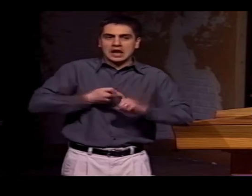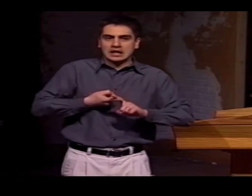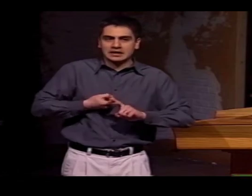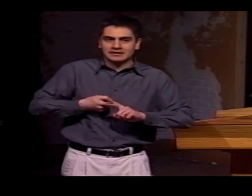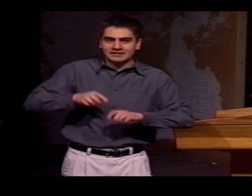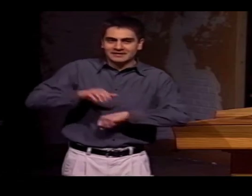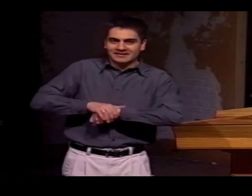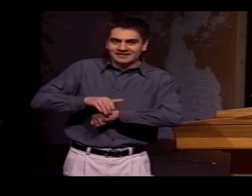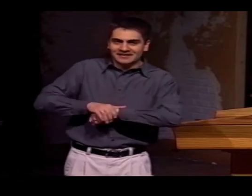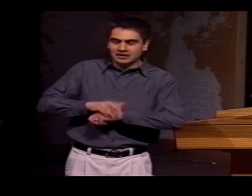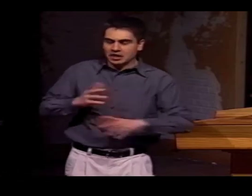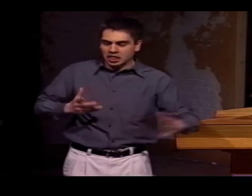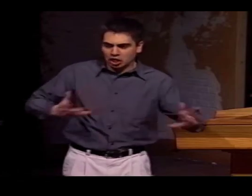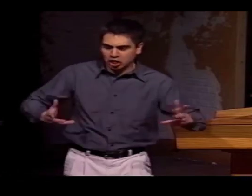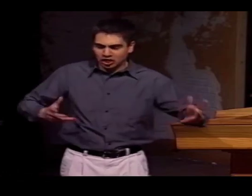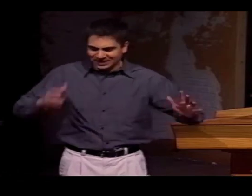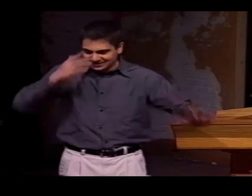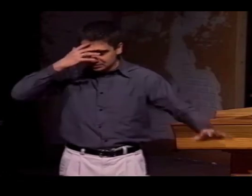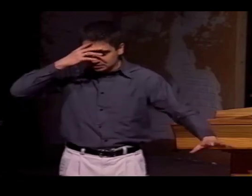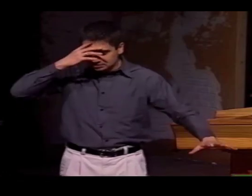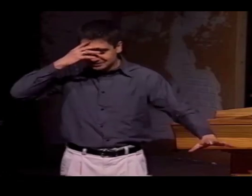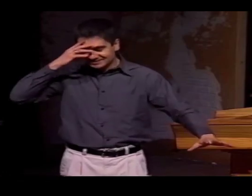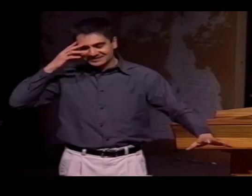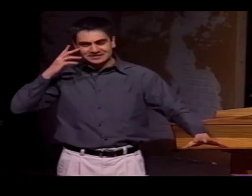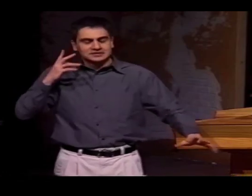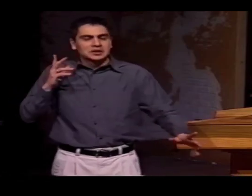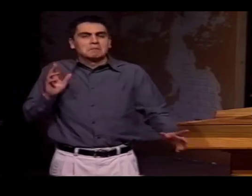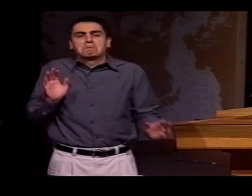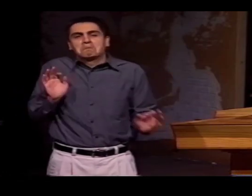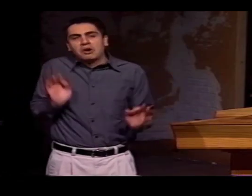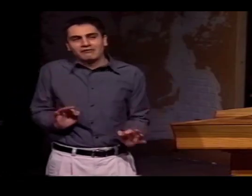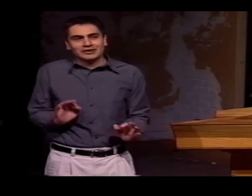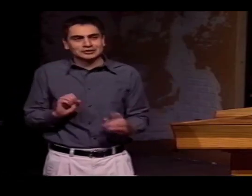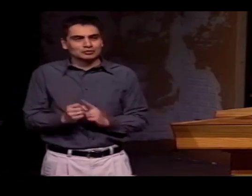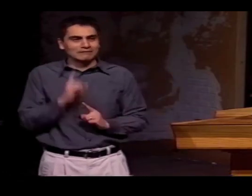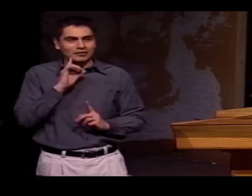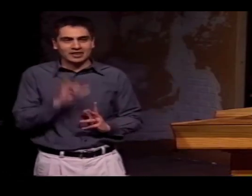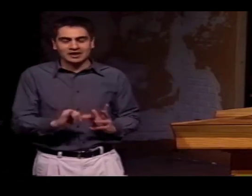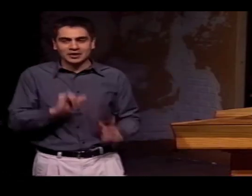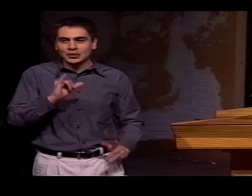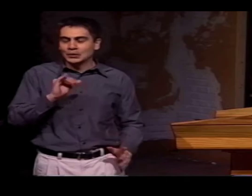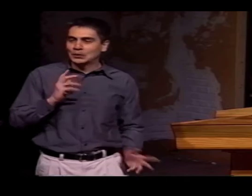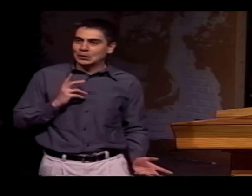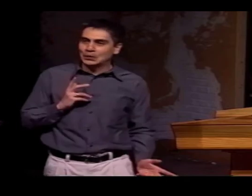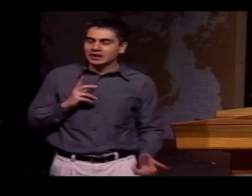AND SO IT WAS ACTUALLY THAT HE HAD LEARNED ENGLISH FROM HIS FRIEND, YOU KNOW,